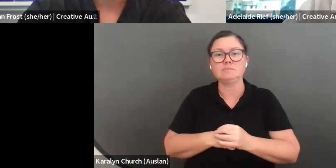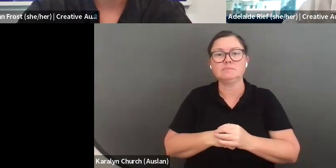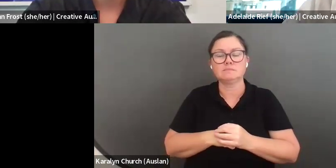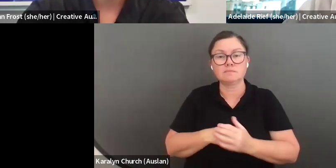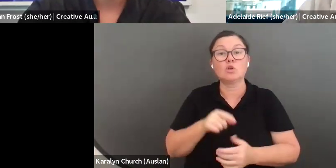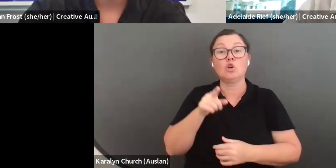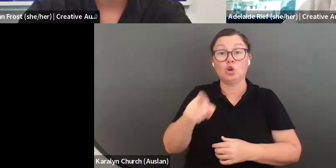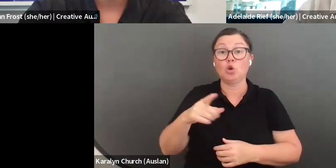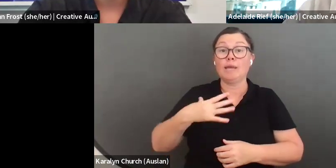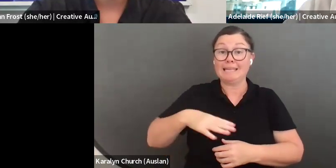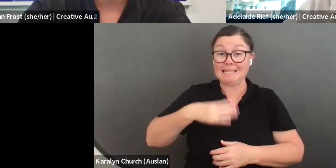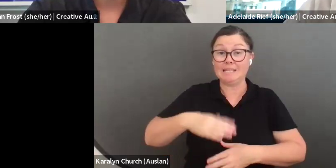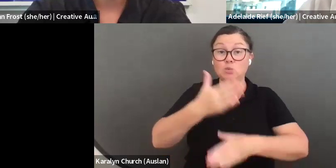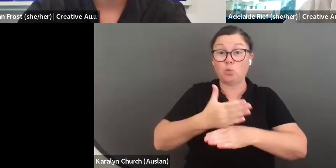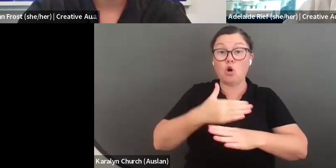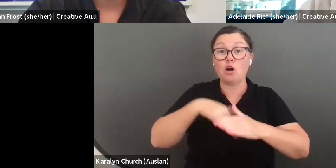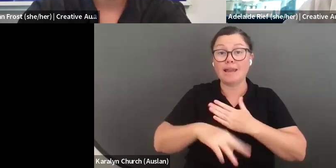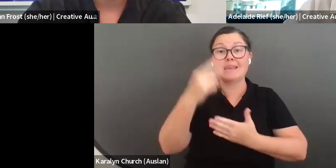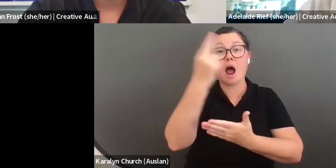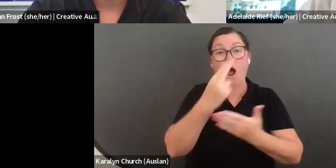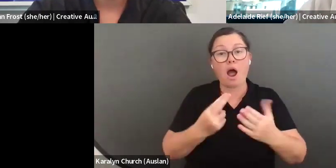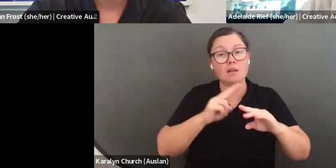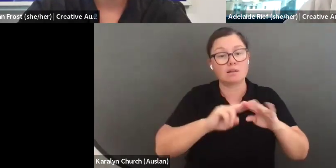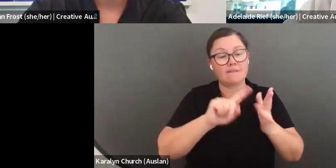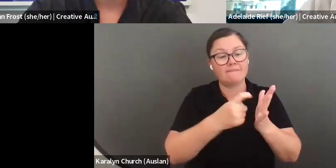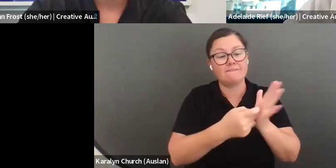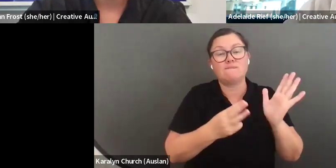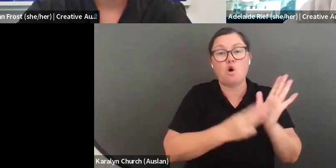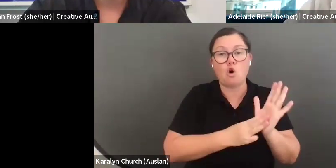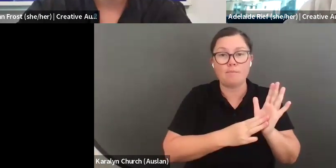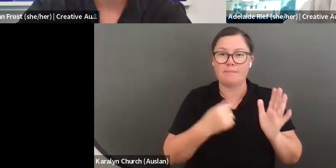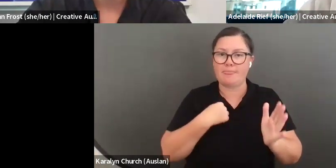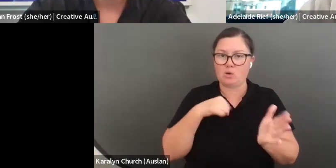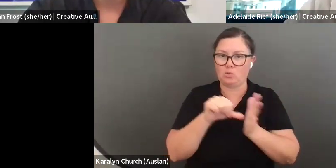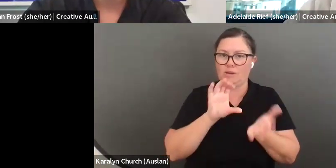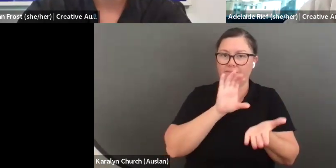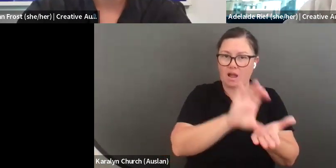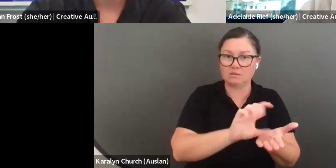to us at and explain a little bit about your background and experience, and we will